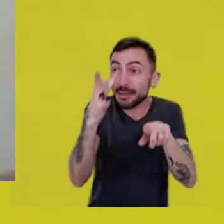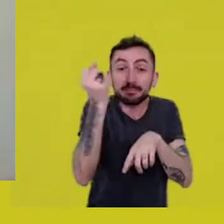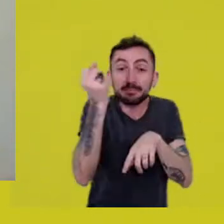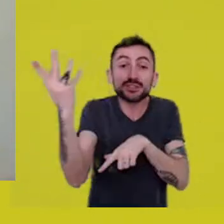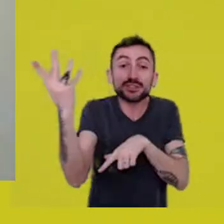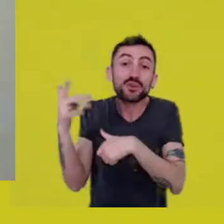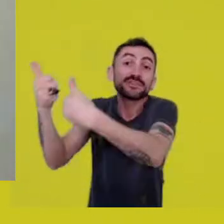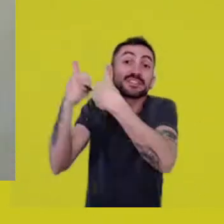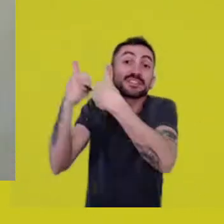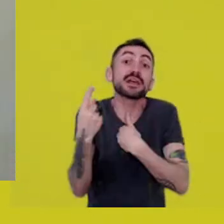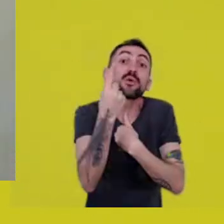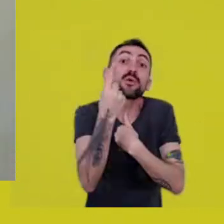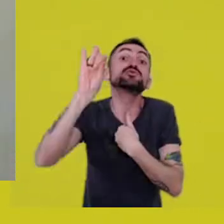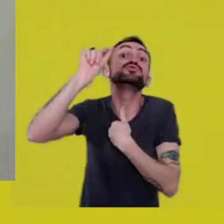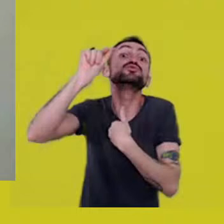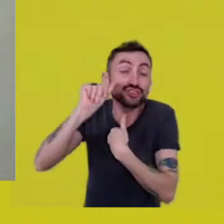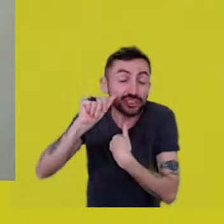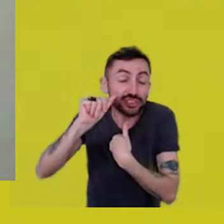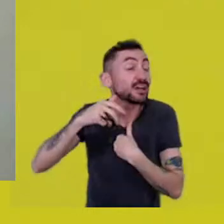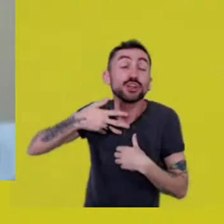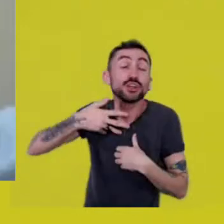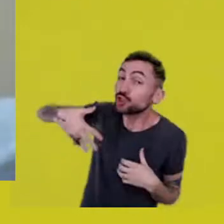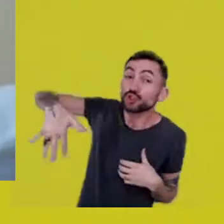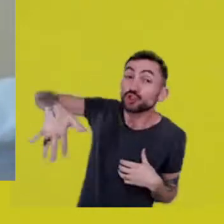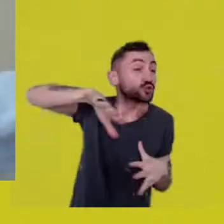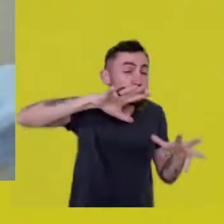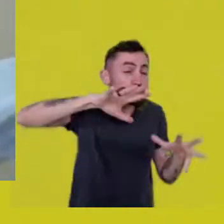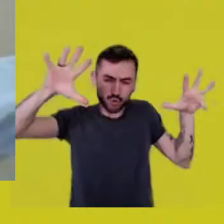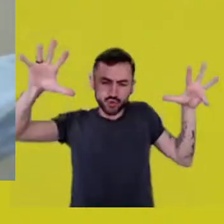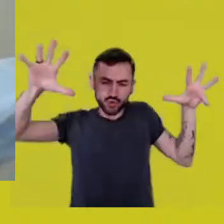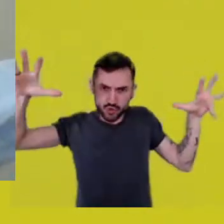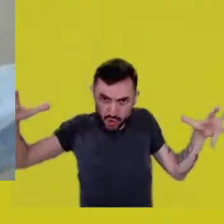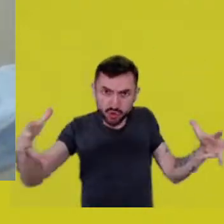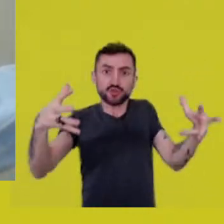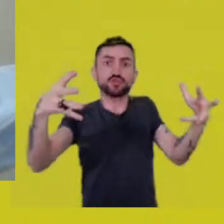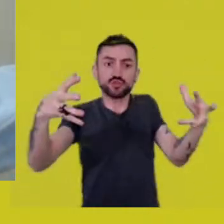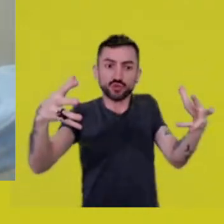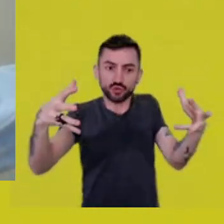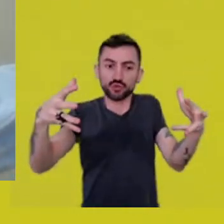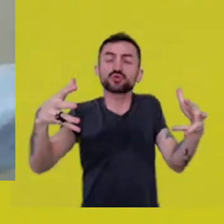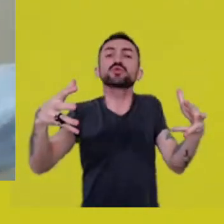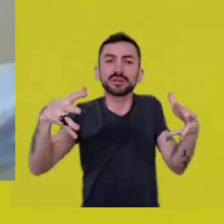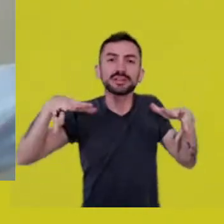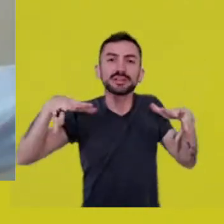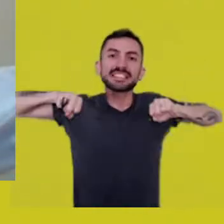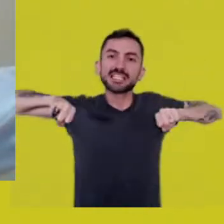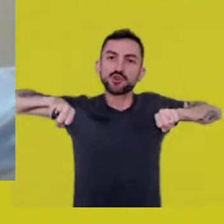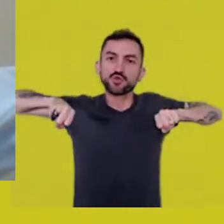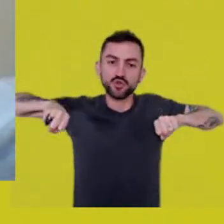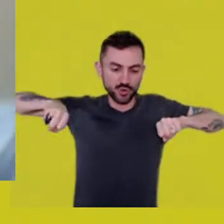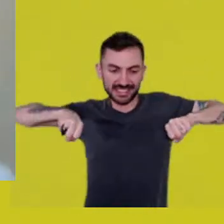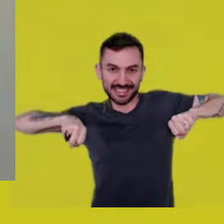formed a great dance circle in the yard,